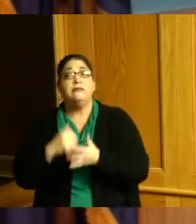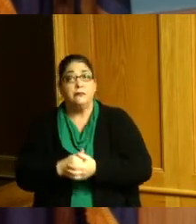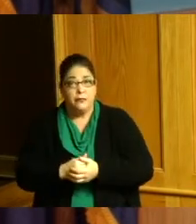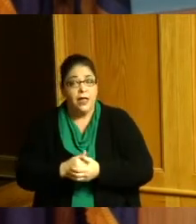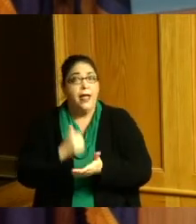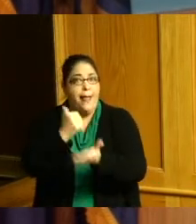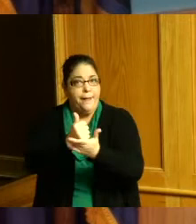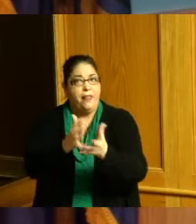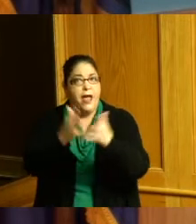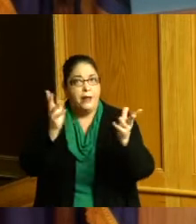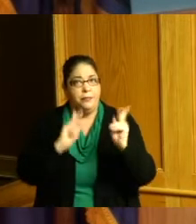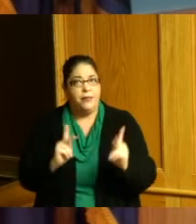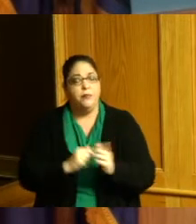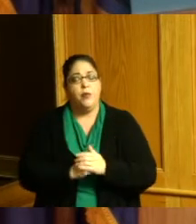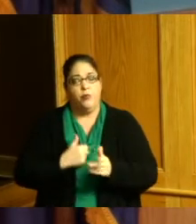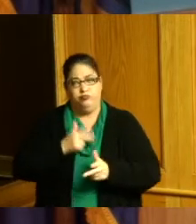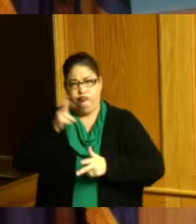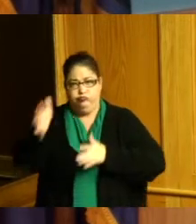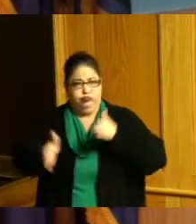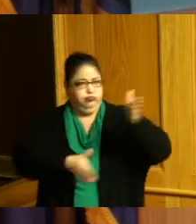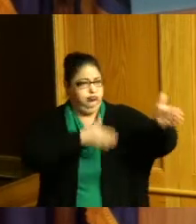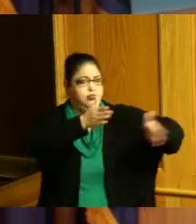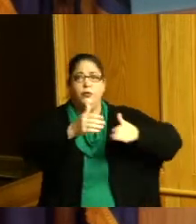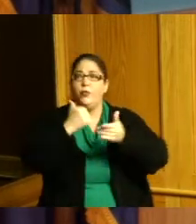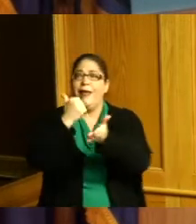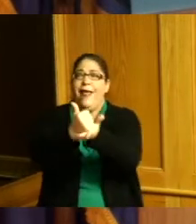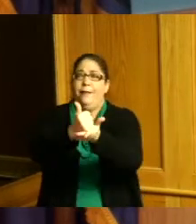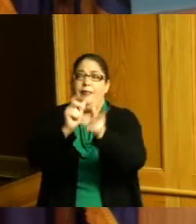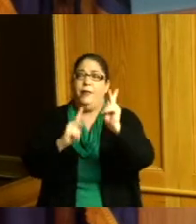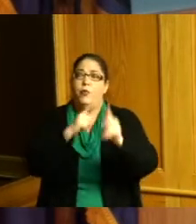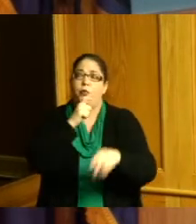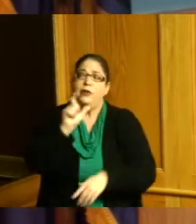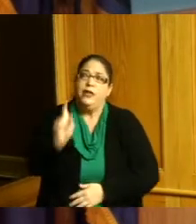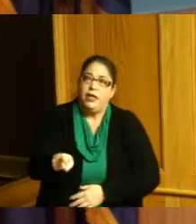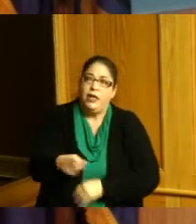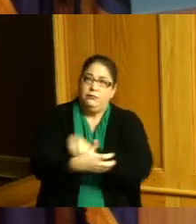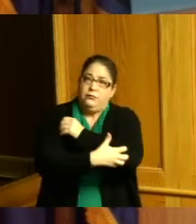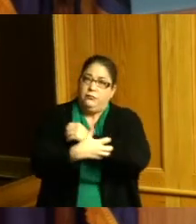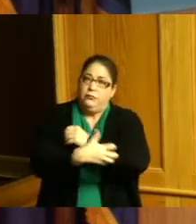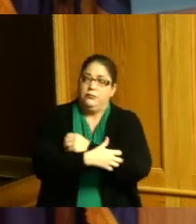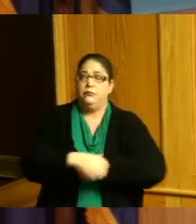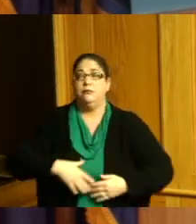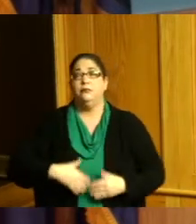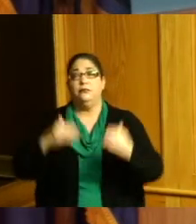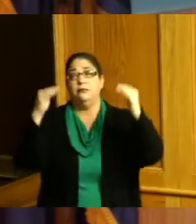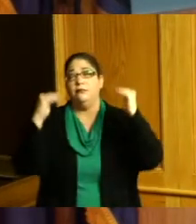but to have a bus going out and really helping the needy the black music walk of fame of being